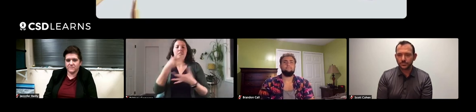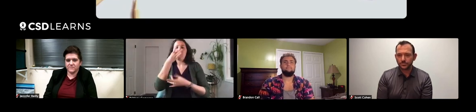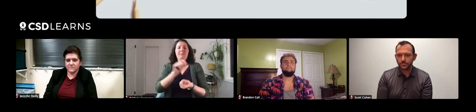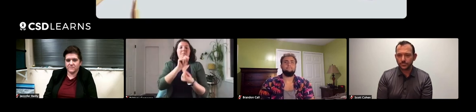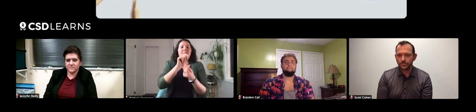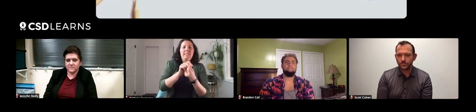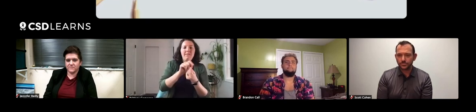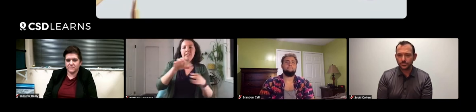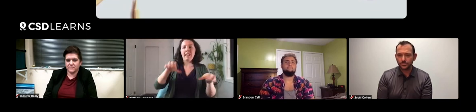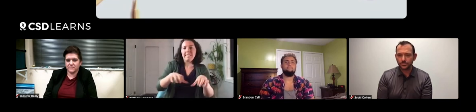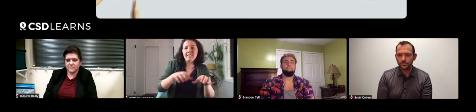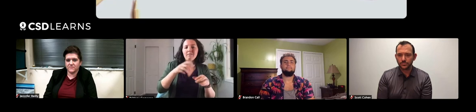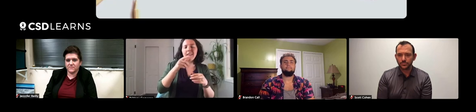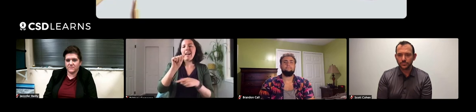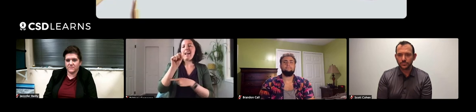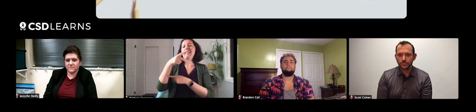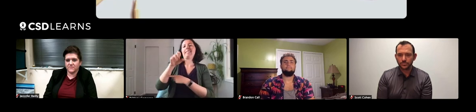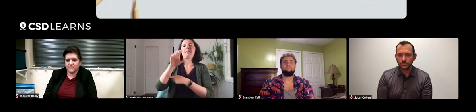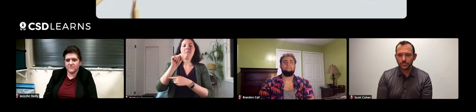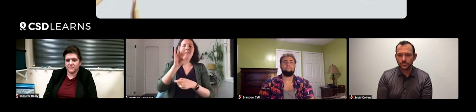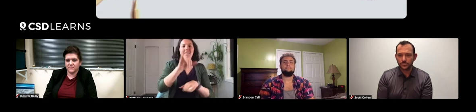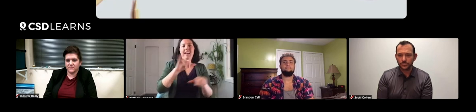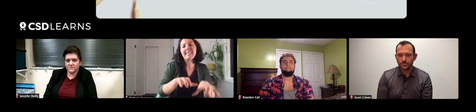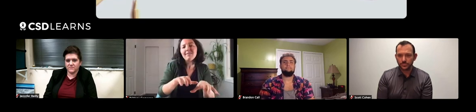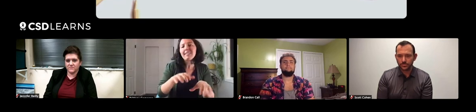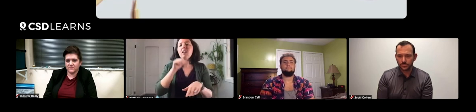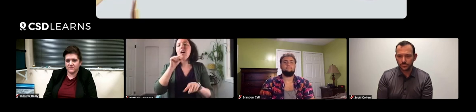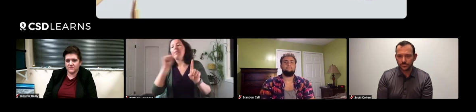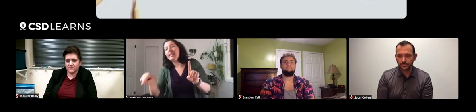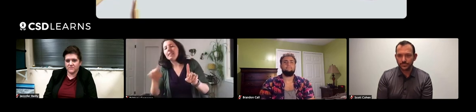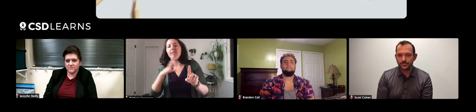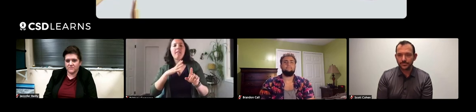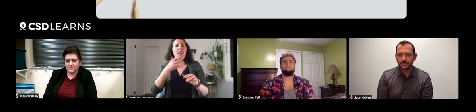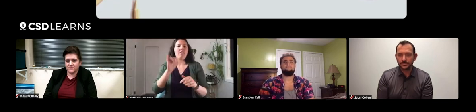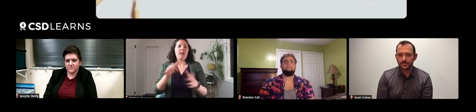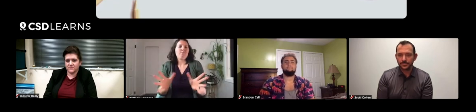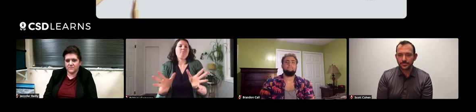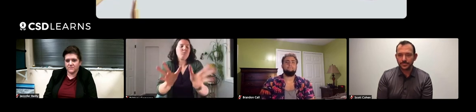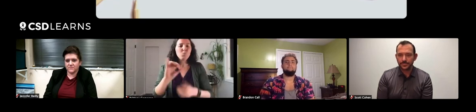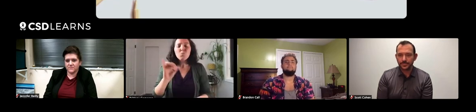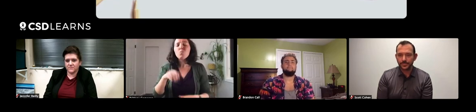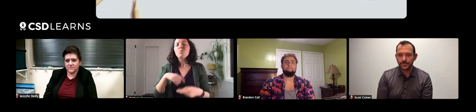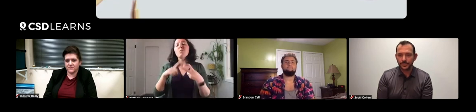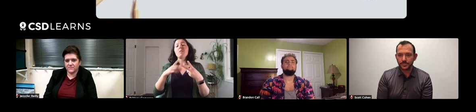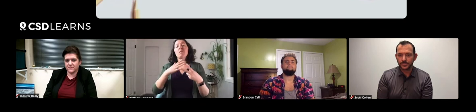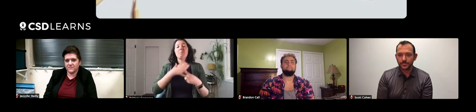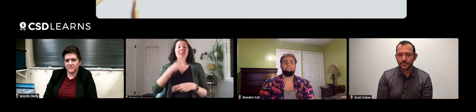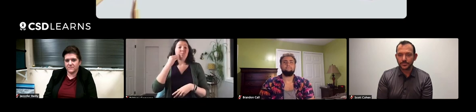that are specific to their interests. Not everyone's interested in everything, and that's okay. Just encourage them where their interests are.